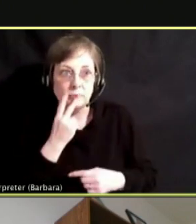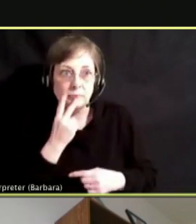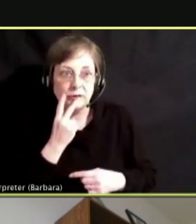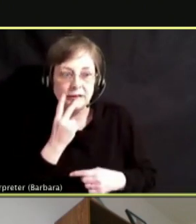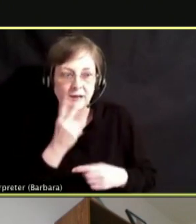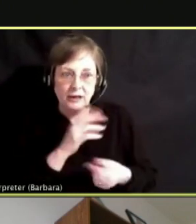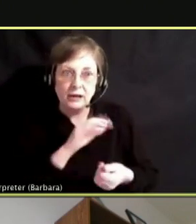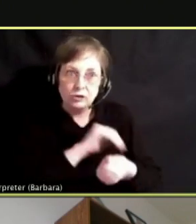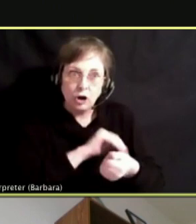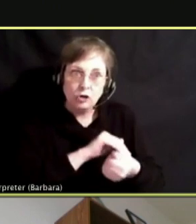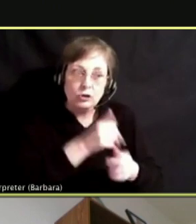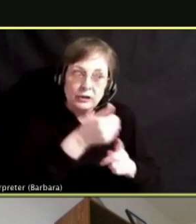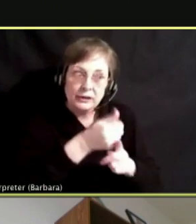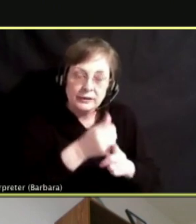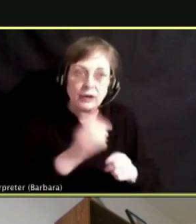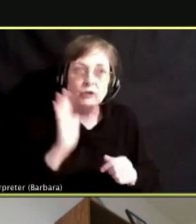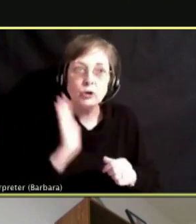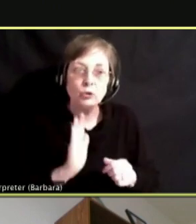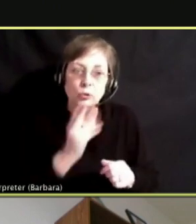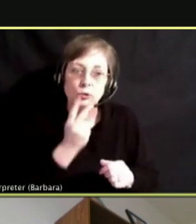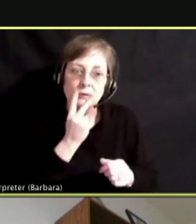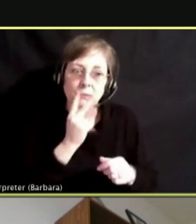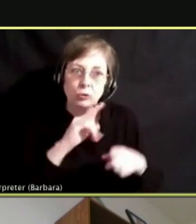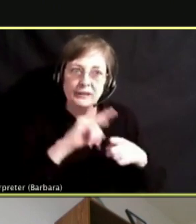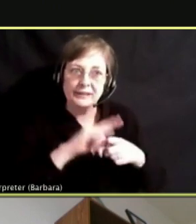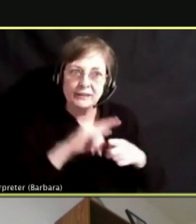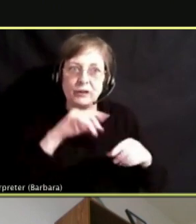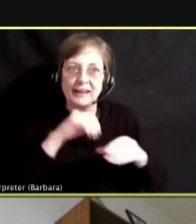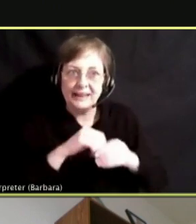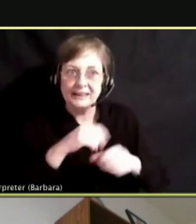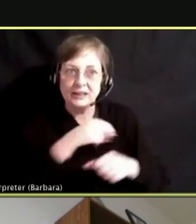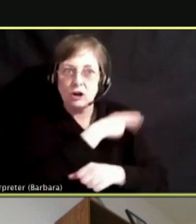IN HOSPITALS. THAT WAS THE NORM, THAT WAS COMMON.